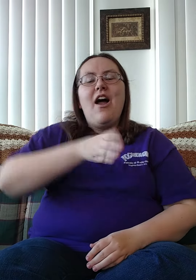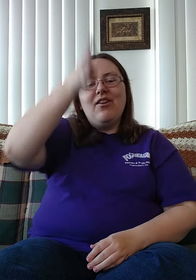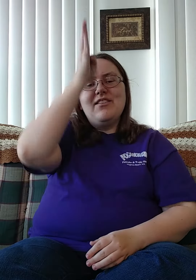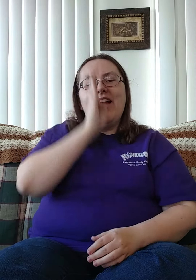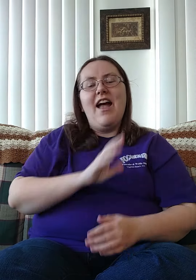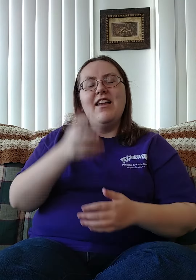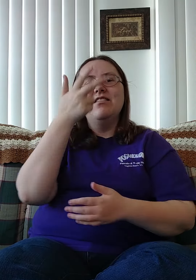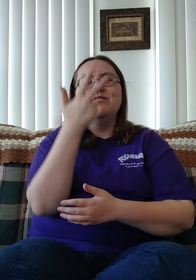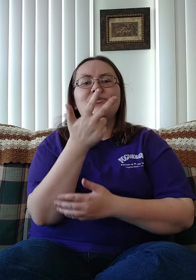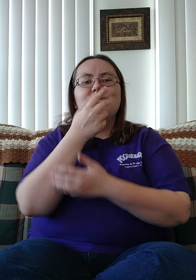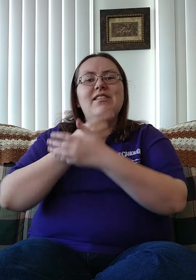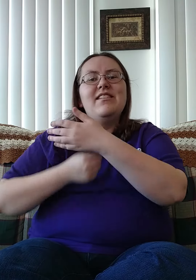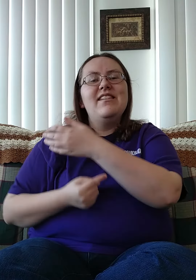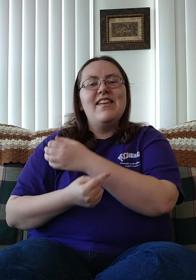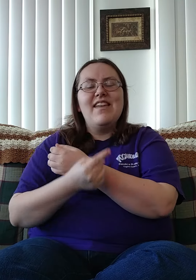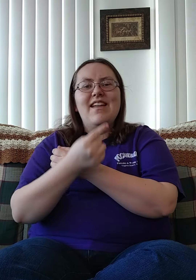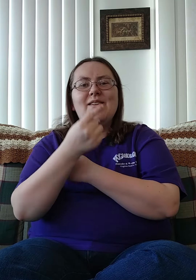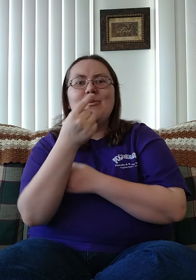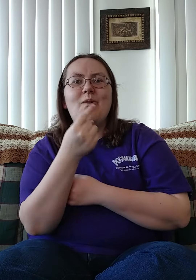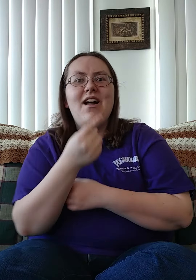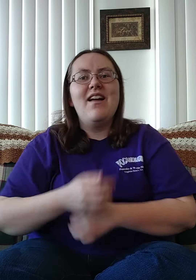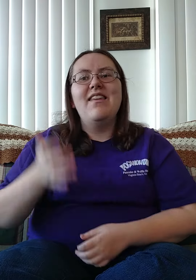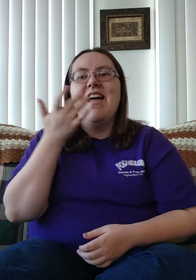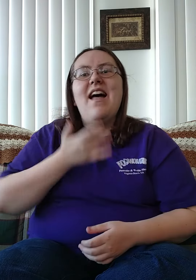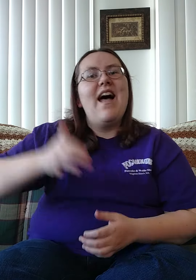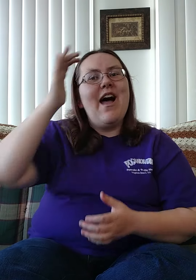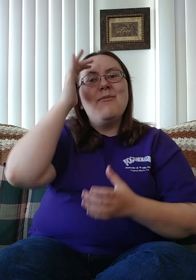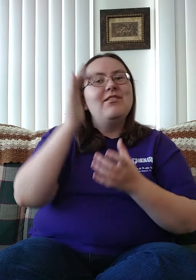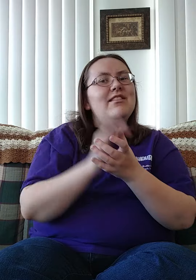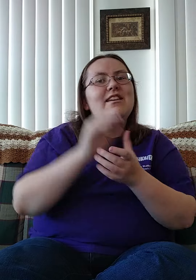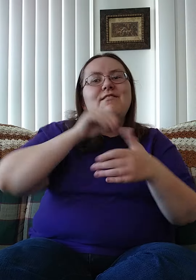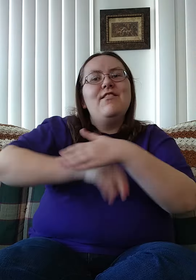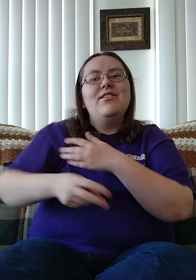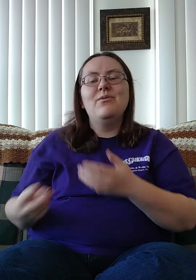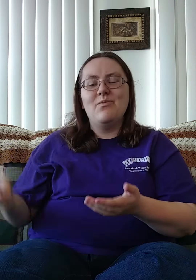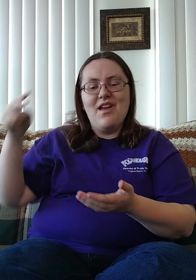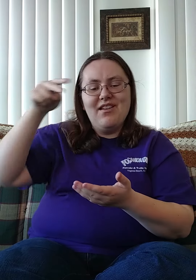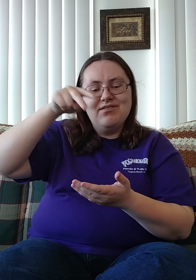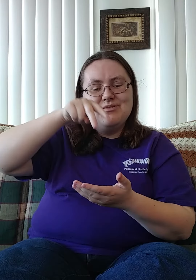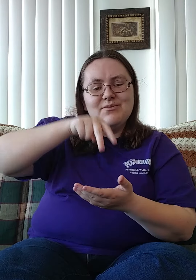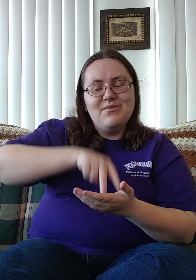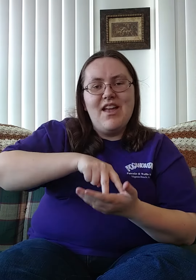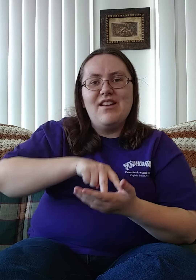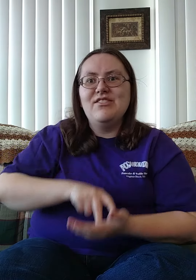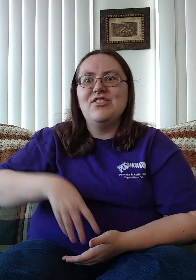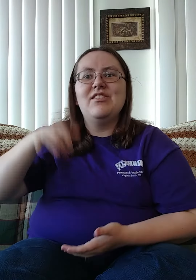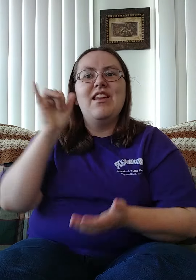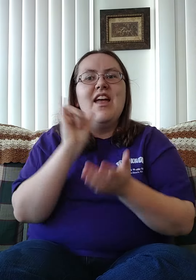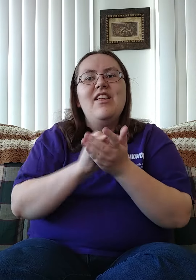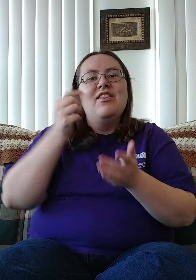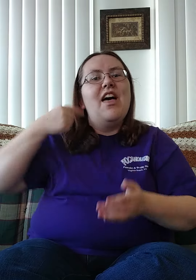Our God is three in one I believe in the resurrection